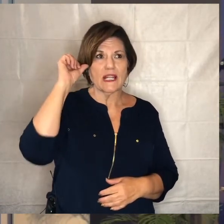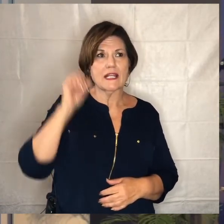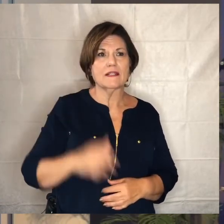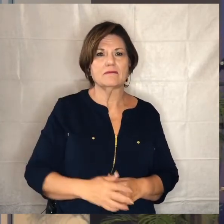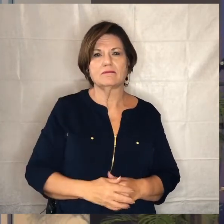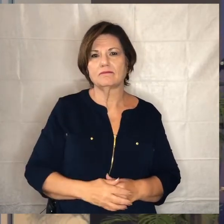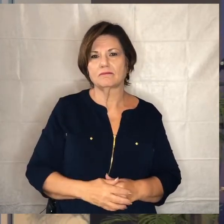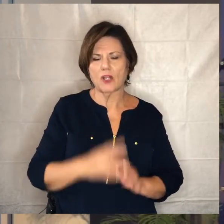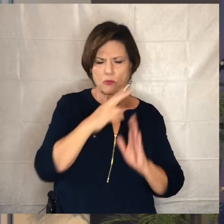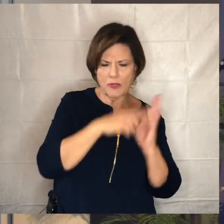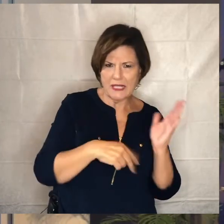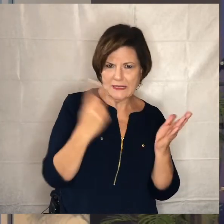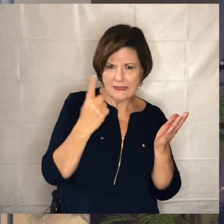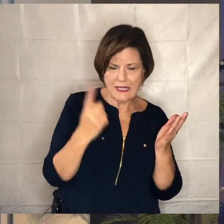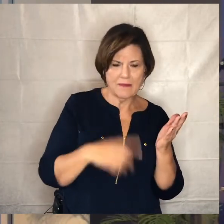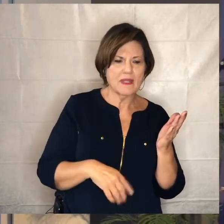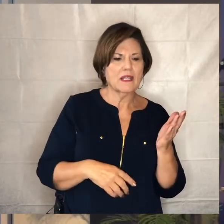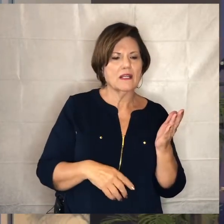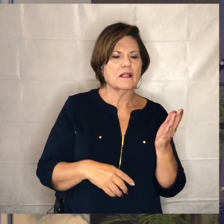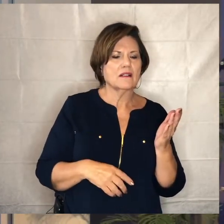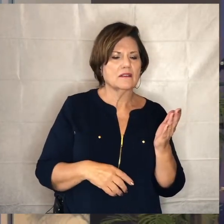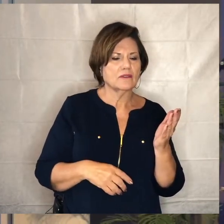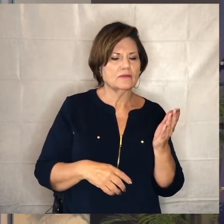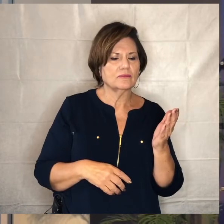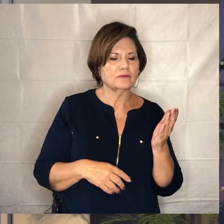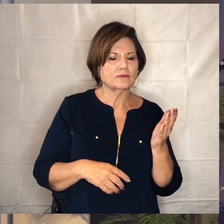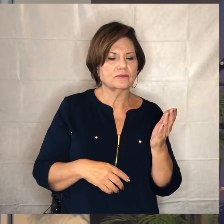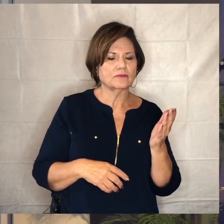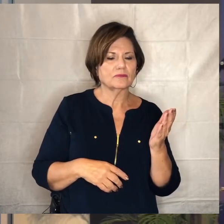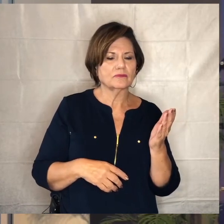or read somewhere that what this uh right we're in right now is